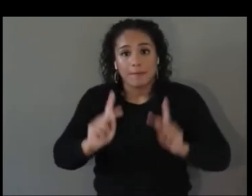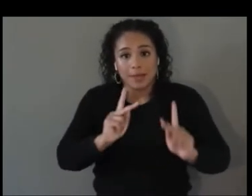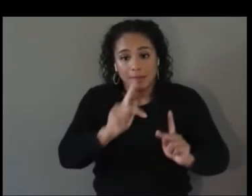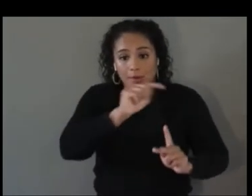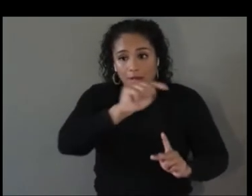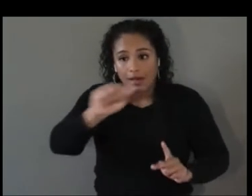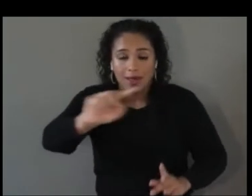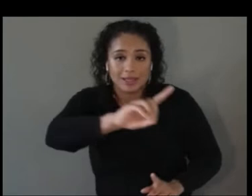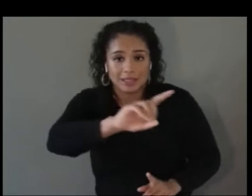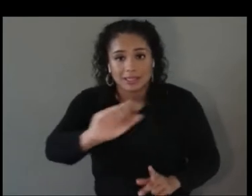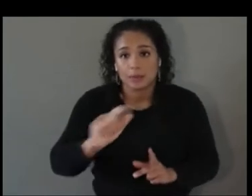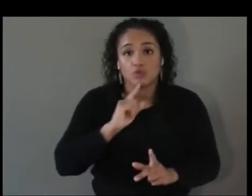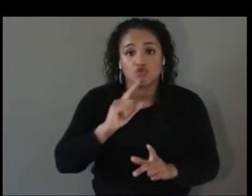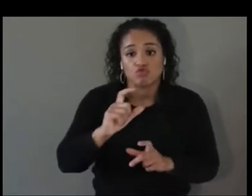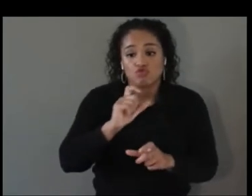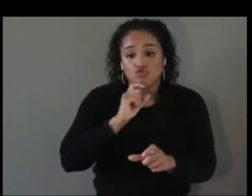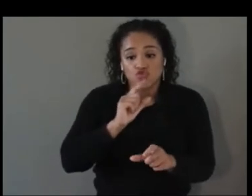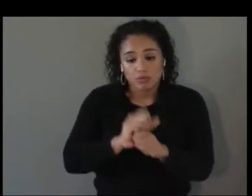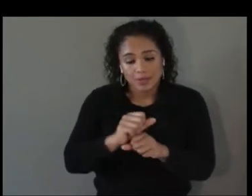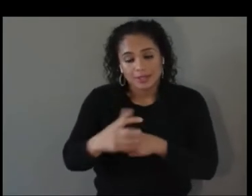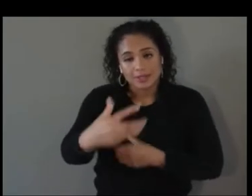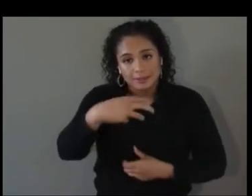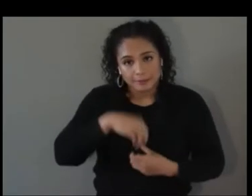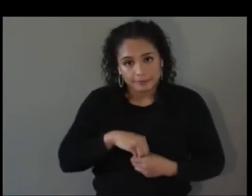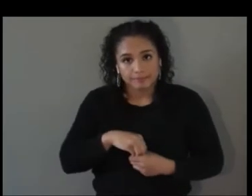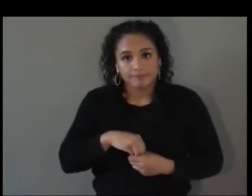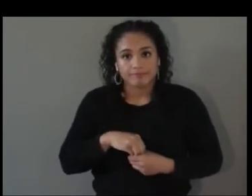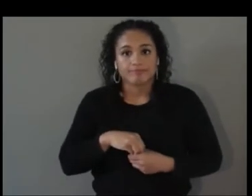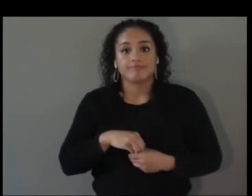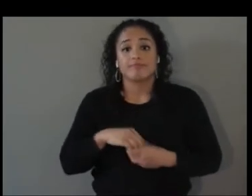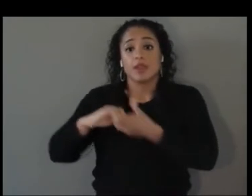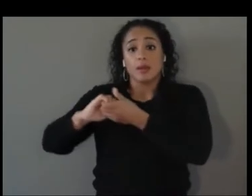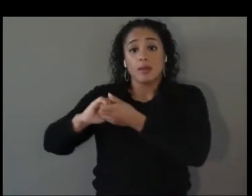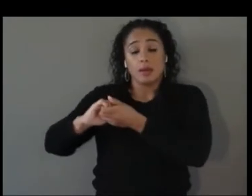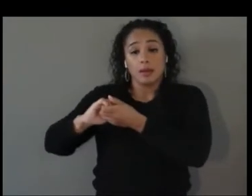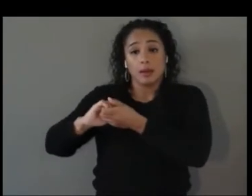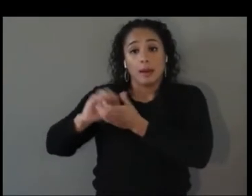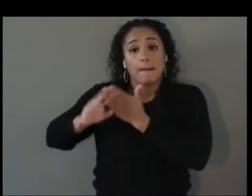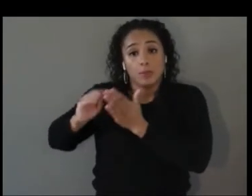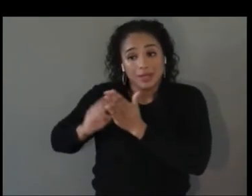which I can speak specifically to more later are designed for a way that can be inclusive of people with disabilities